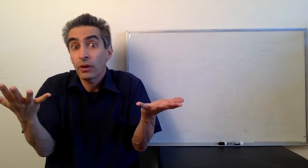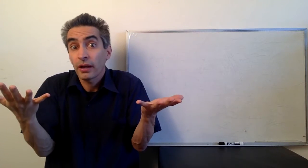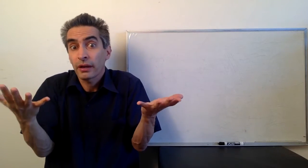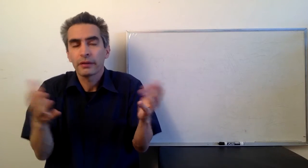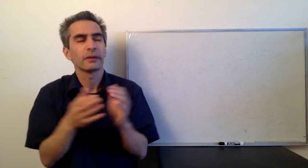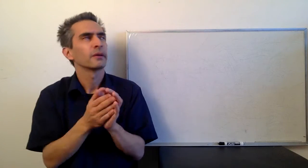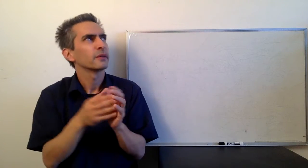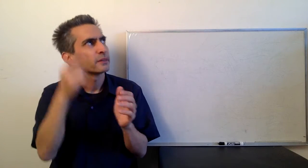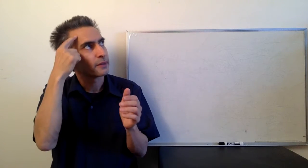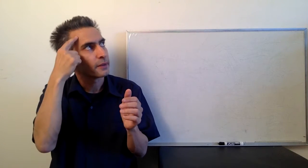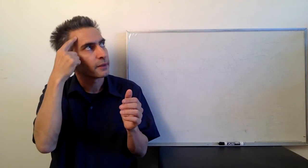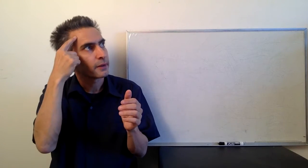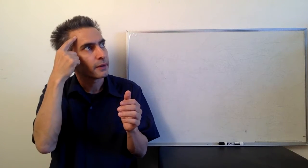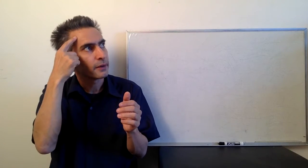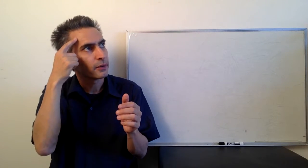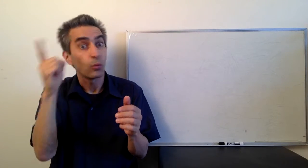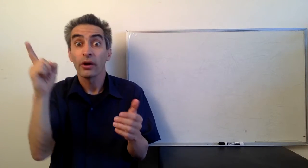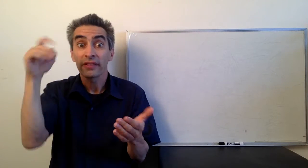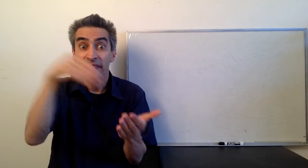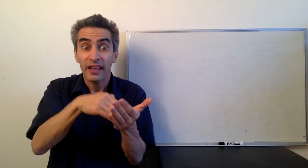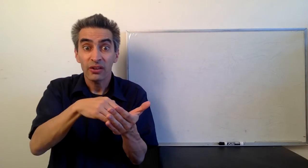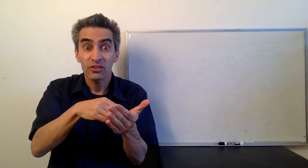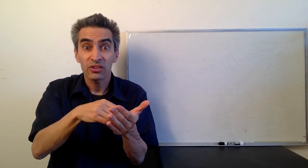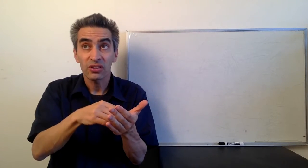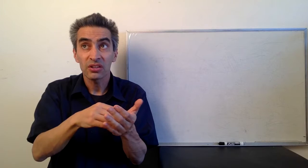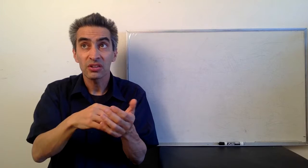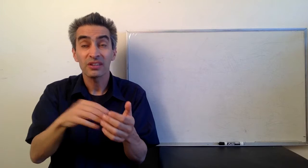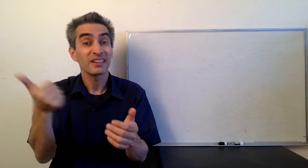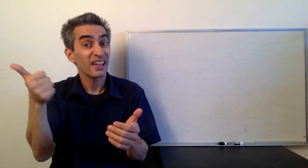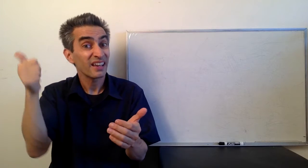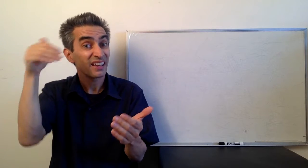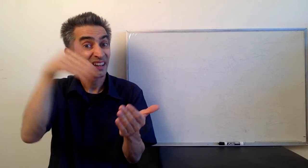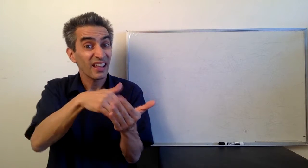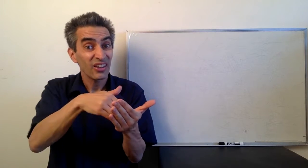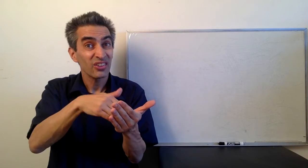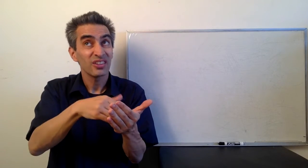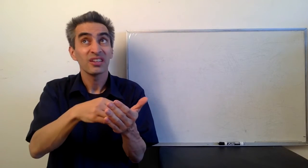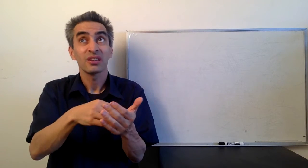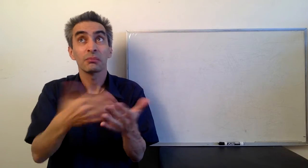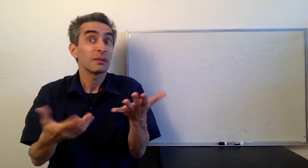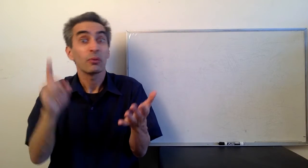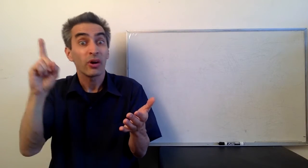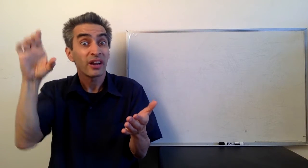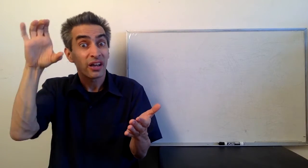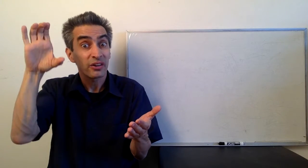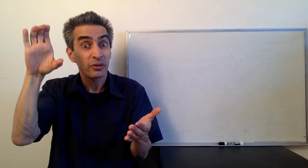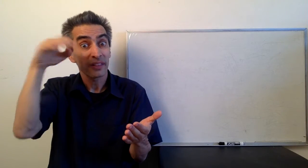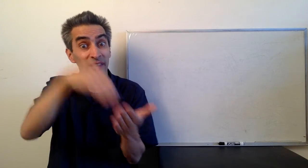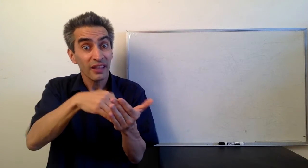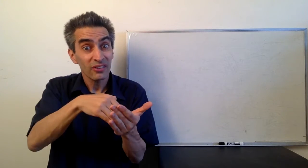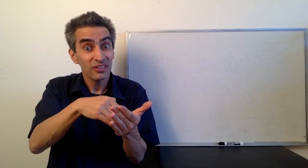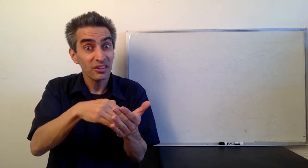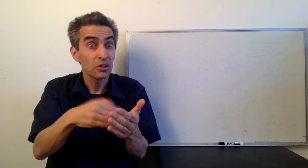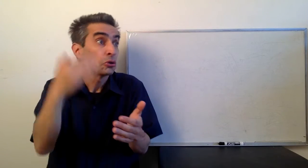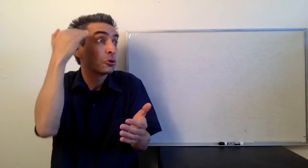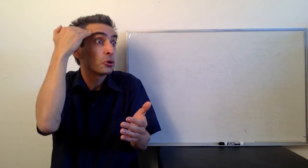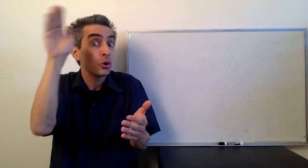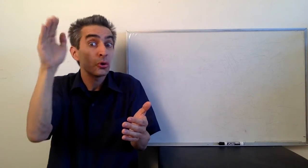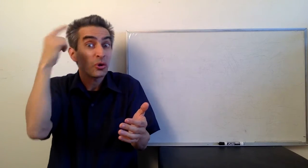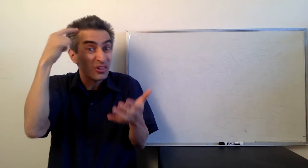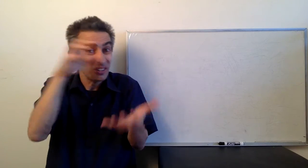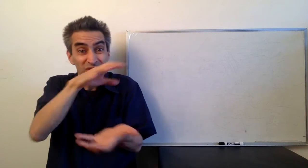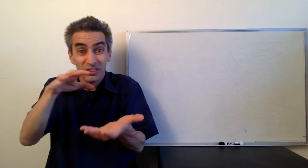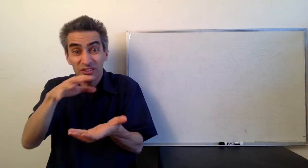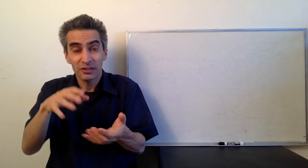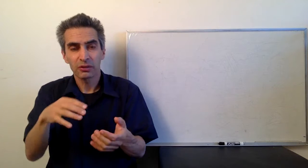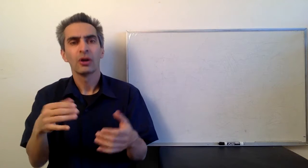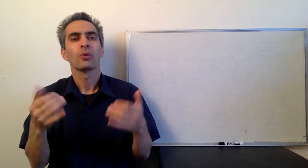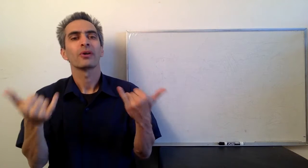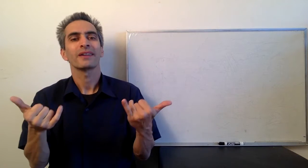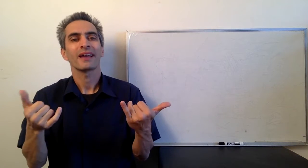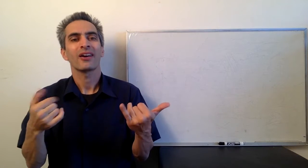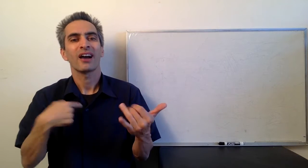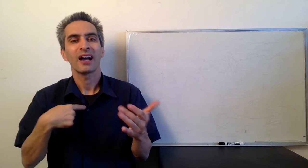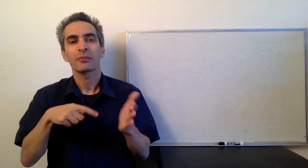What is that equal to? 1000, 10,000....maybe 100,000? Who knows it's confusing!